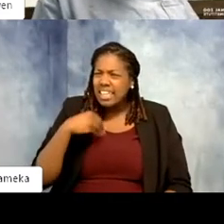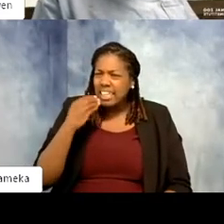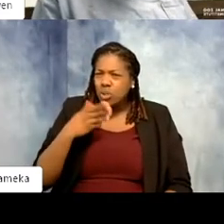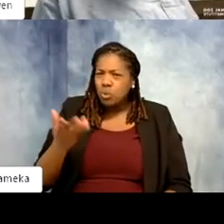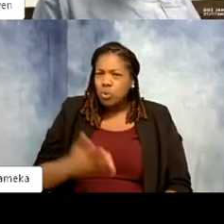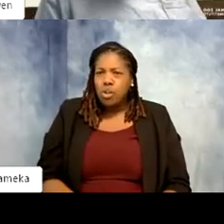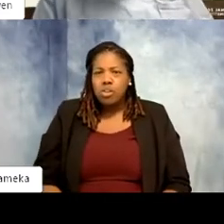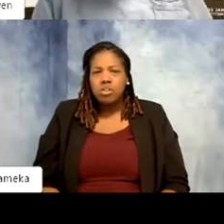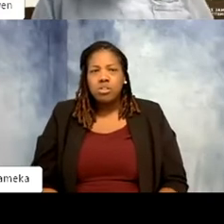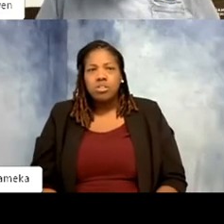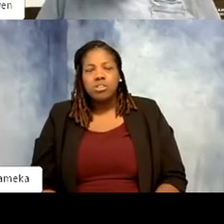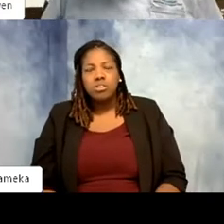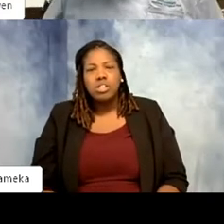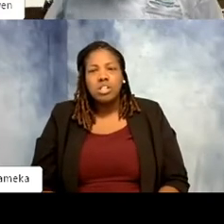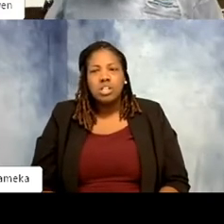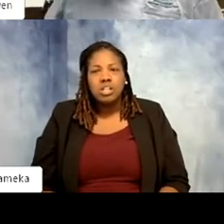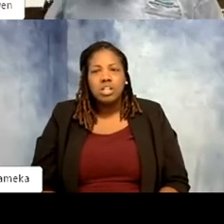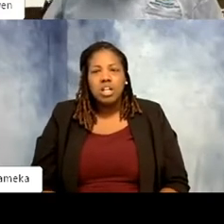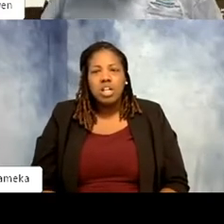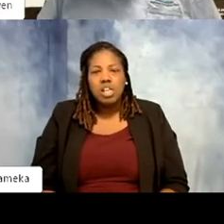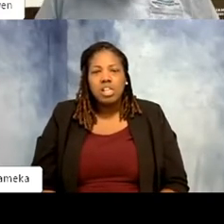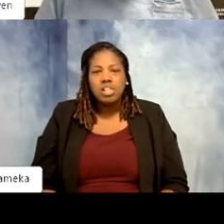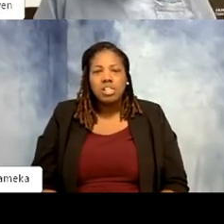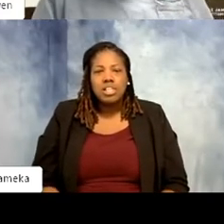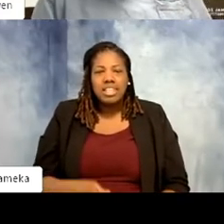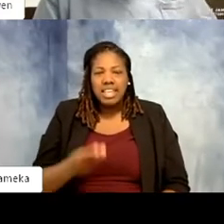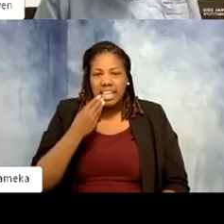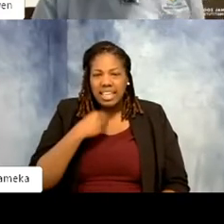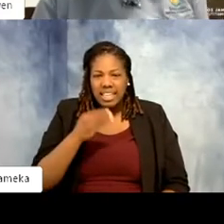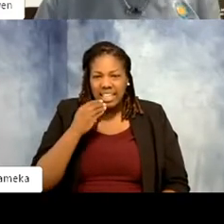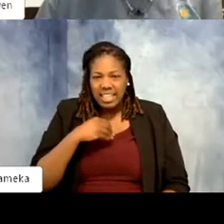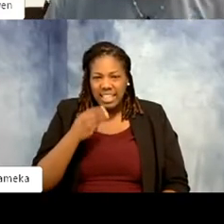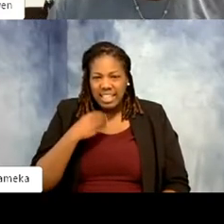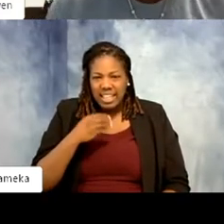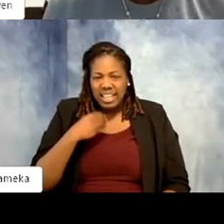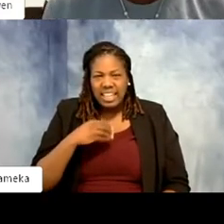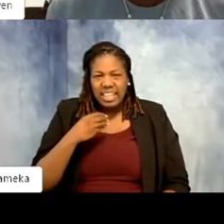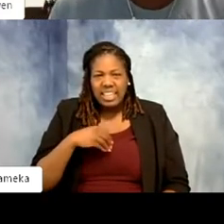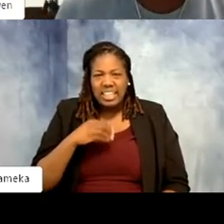So our ratites eat a ratite pellet. They're pretty much herbivores, they're not big into meat.